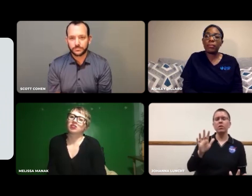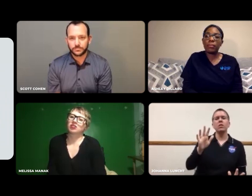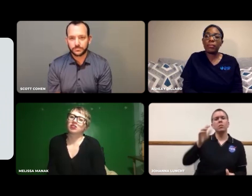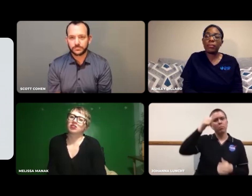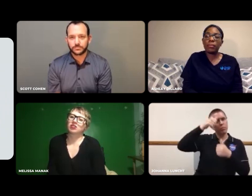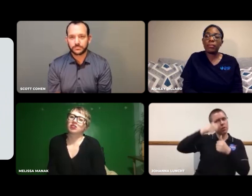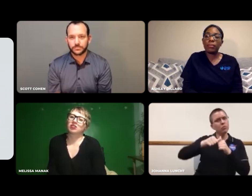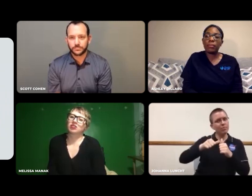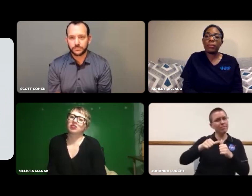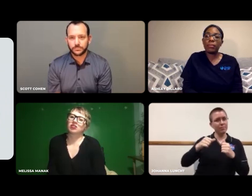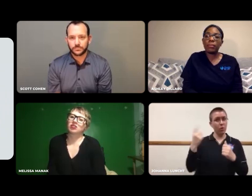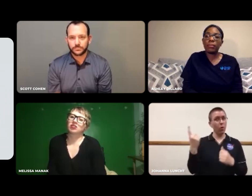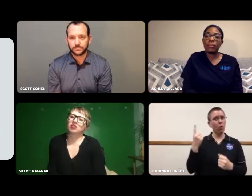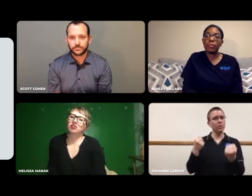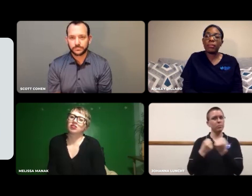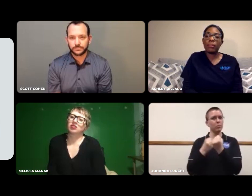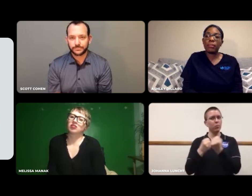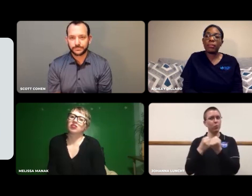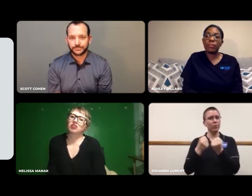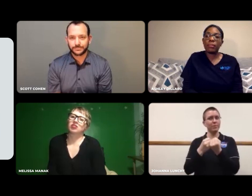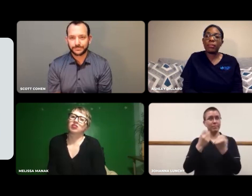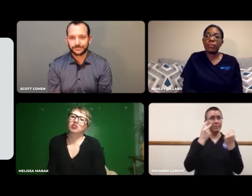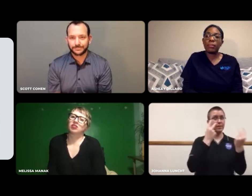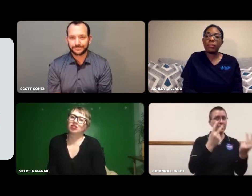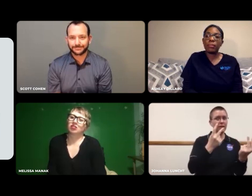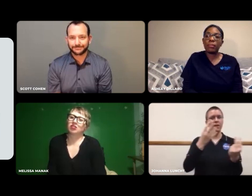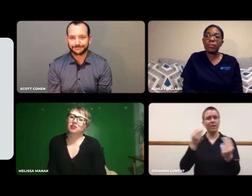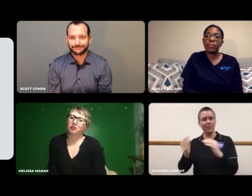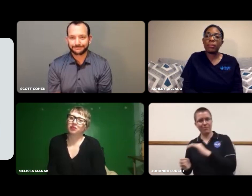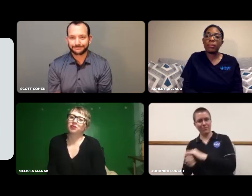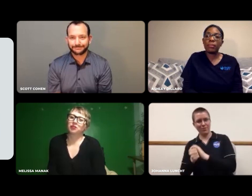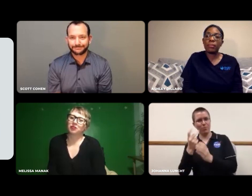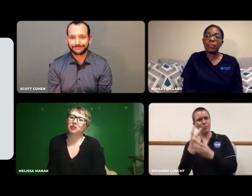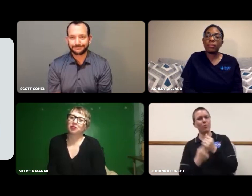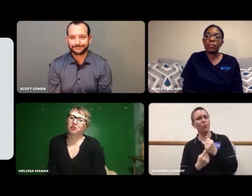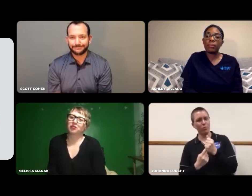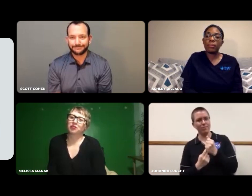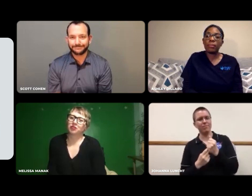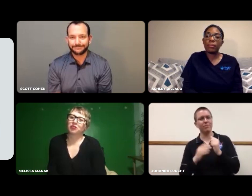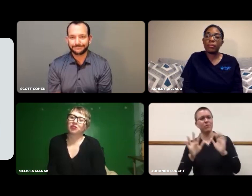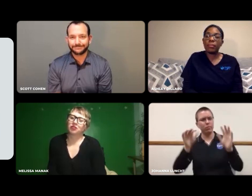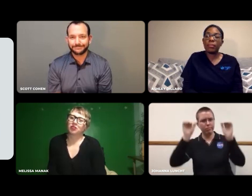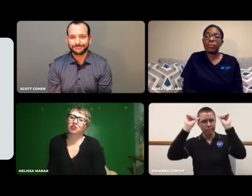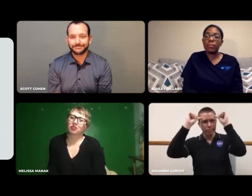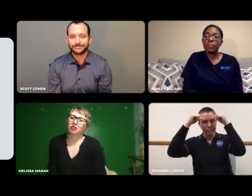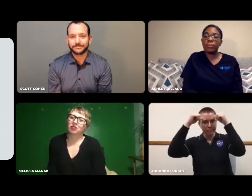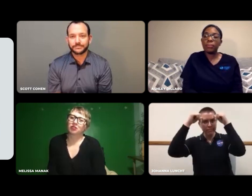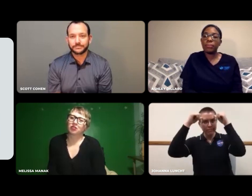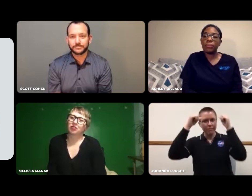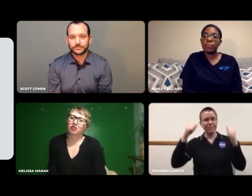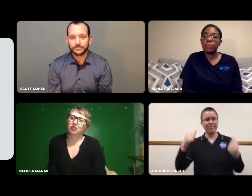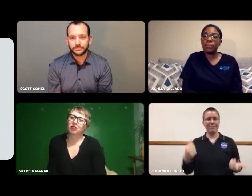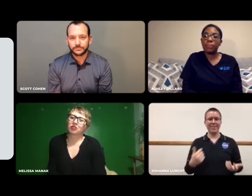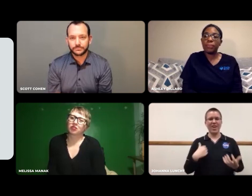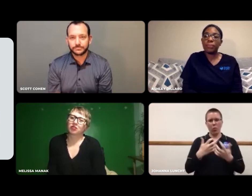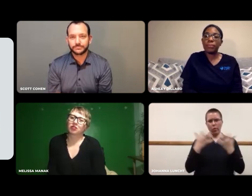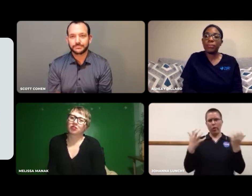But, remember there are people supporting you. People you can see or can't see. Keep that in mind.